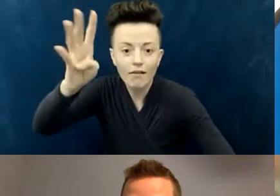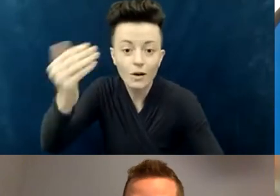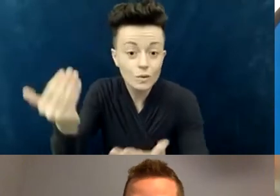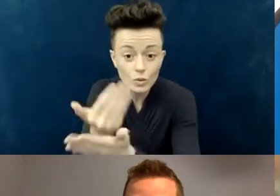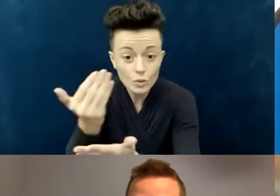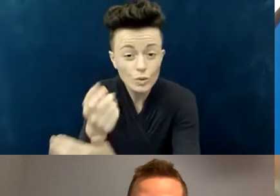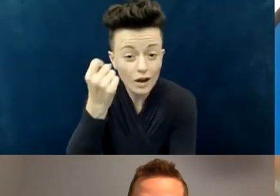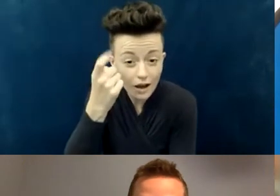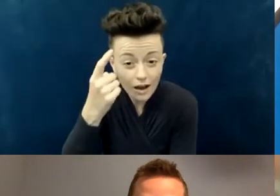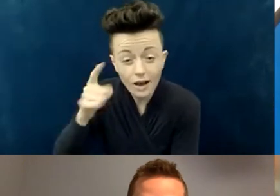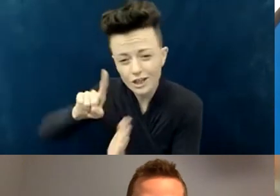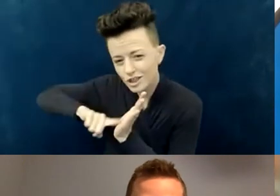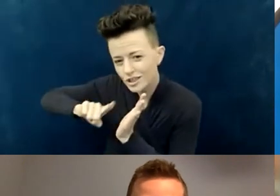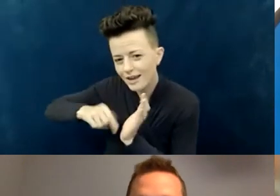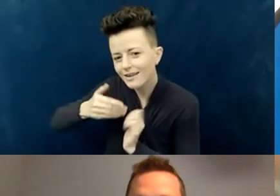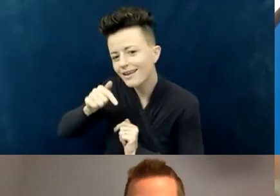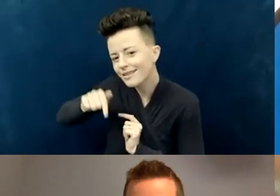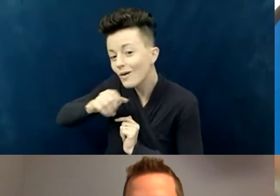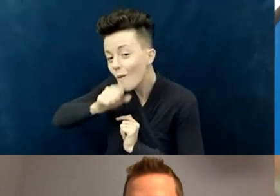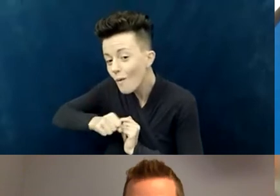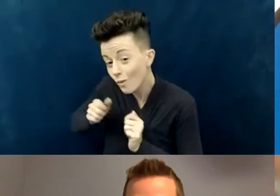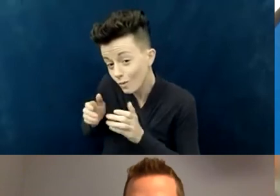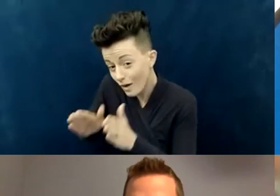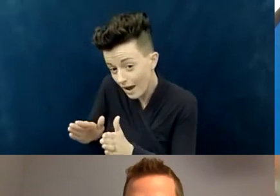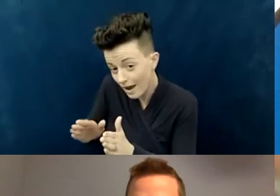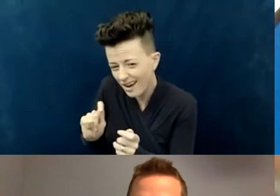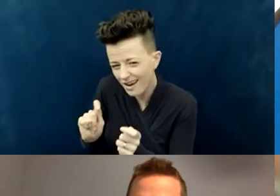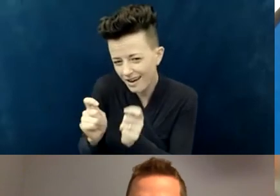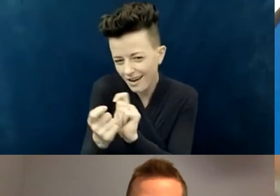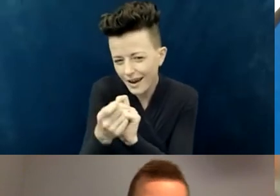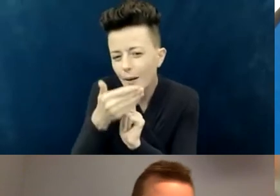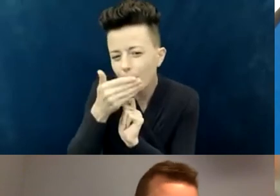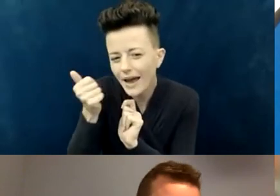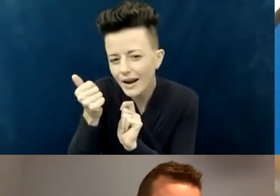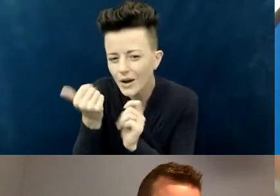"to do what we're already doing, and getting to know "our congregants and meeting the needs of our congregation."